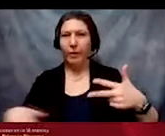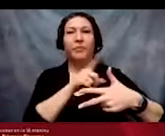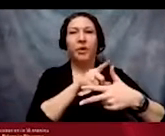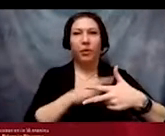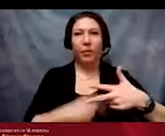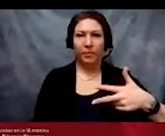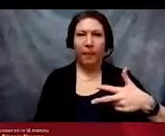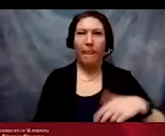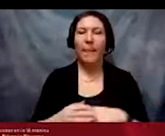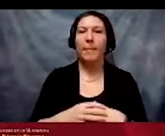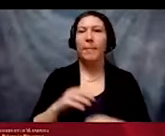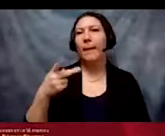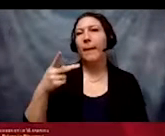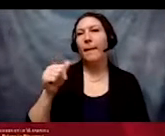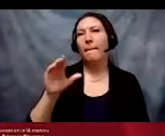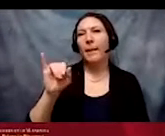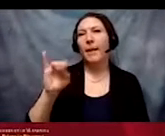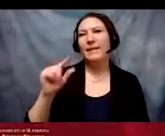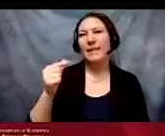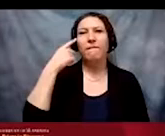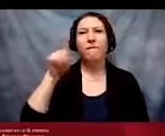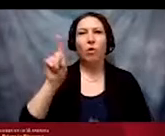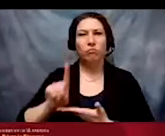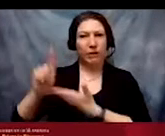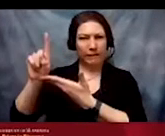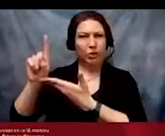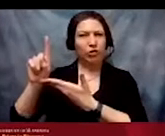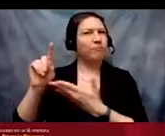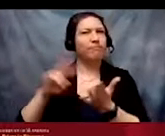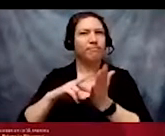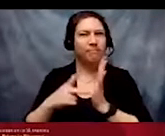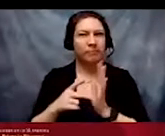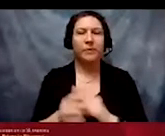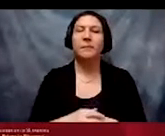First, the pacing for privilege detour. When we pace